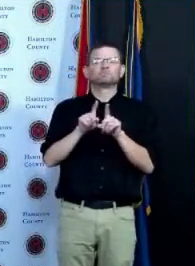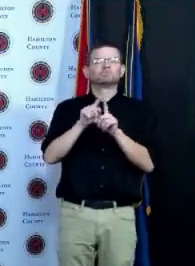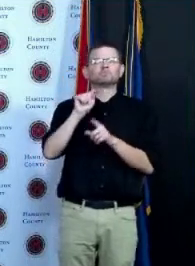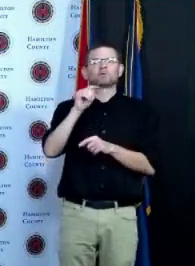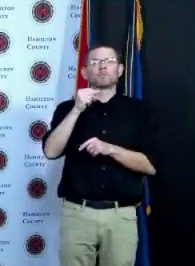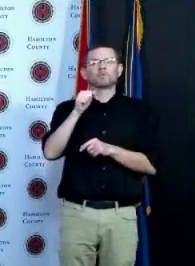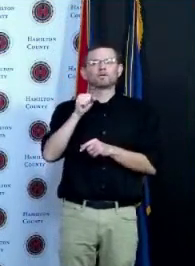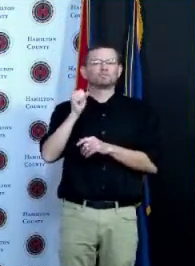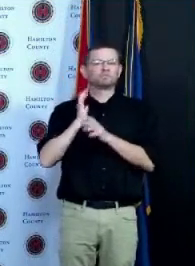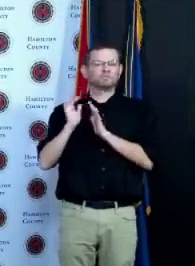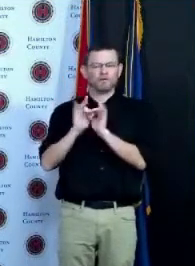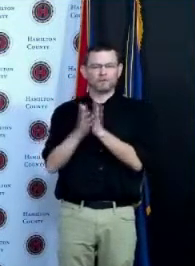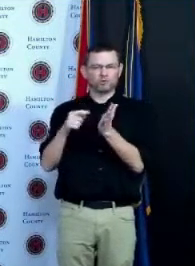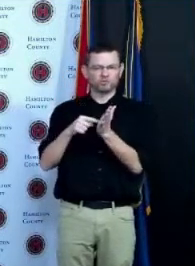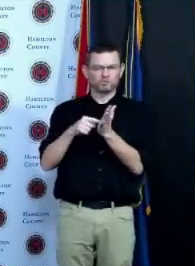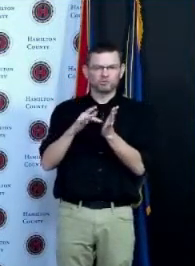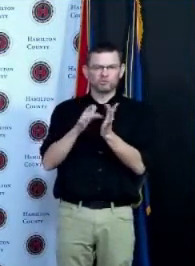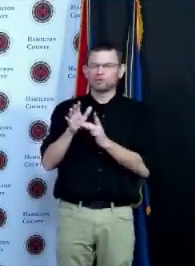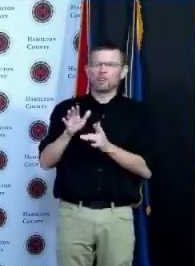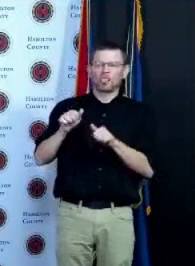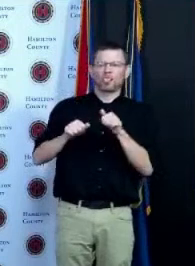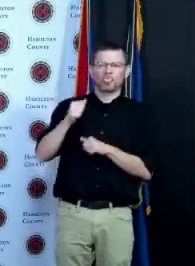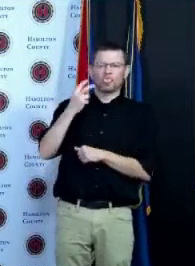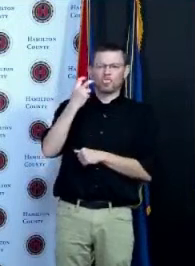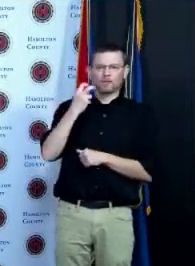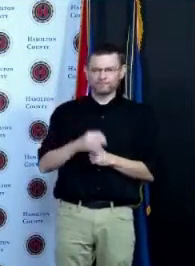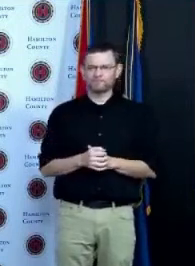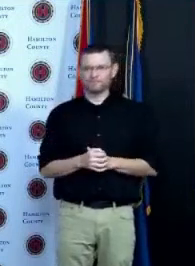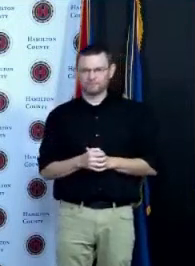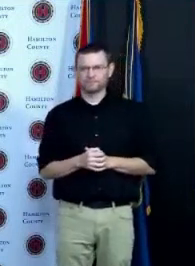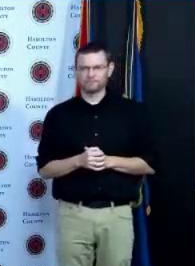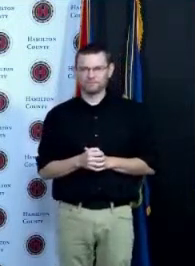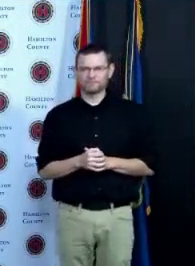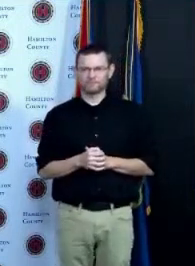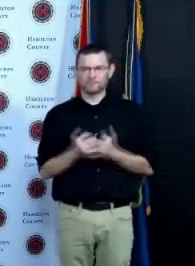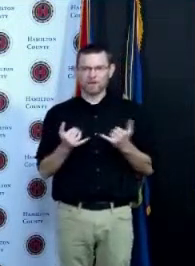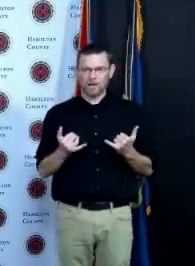of these in the past we went through SARS we went through Ebola we went through 1957 went through